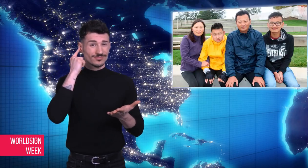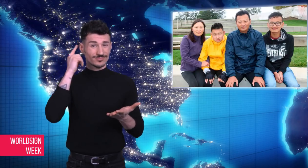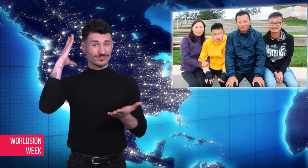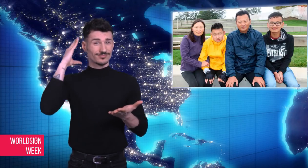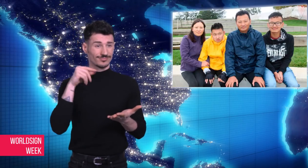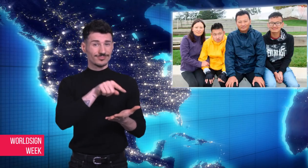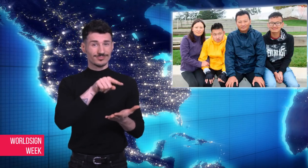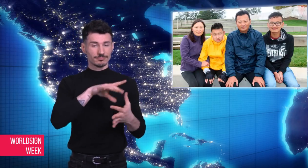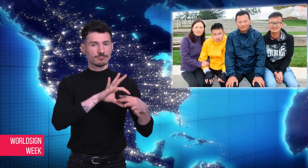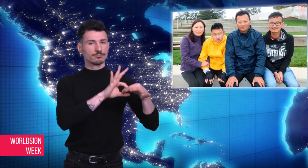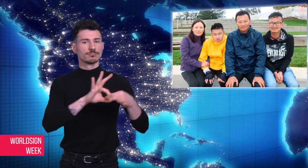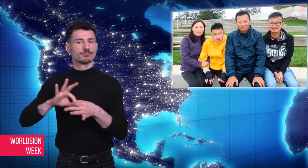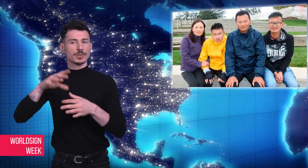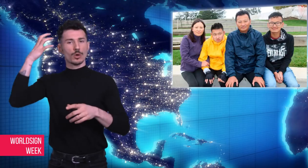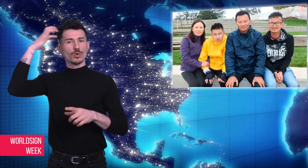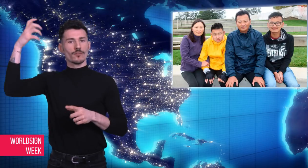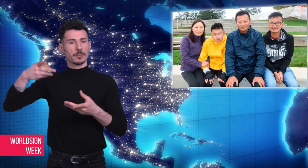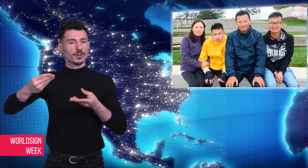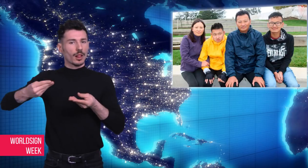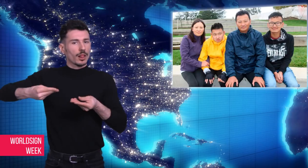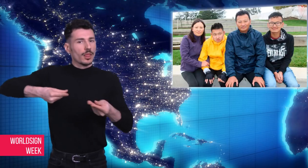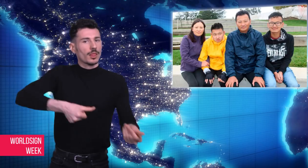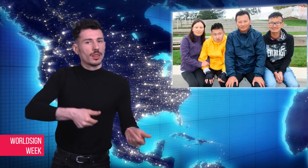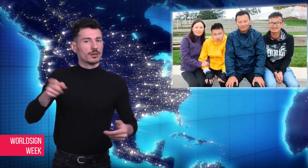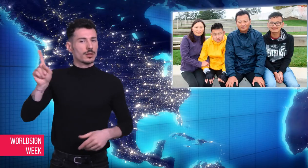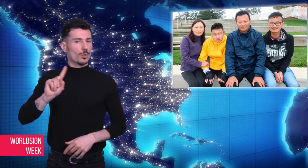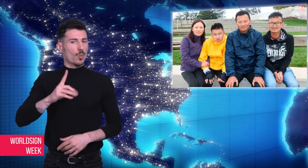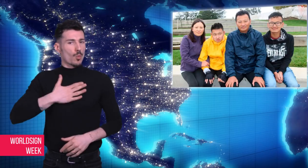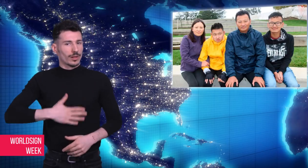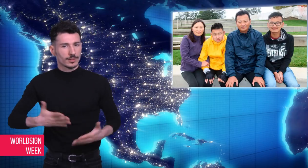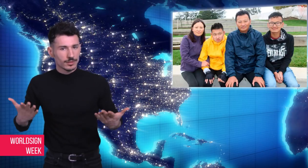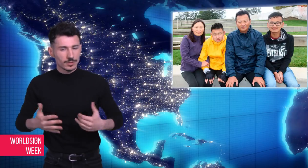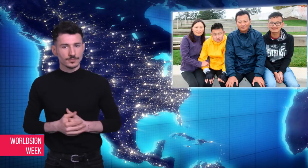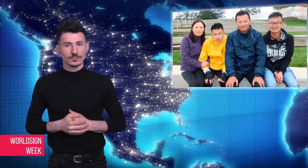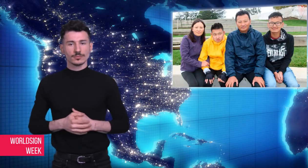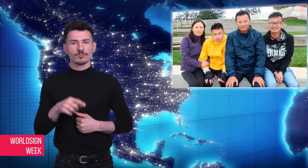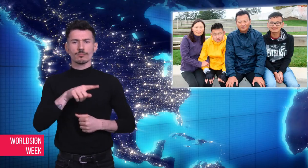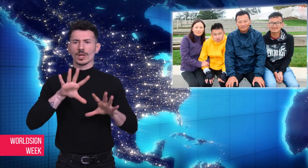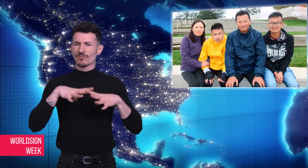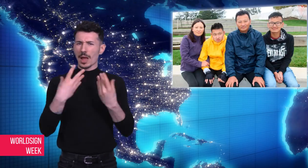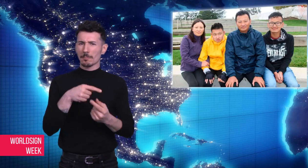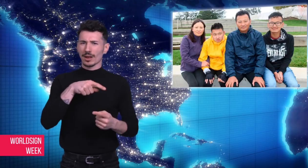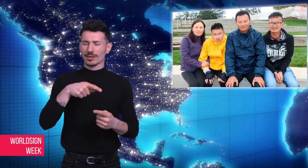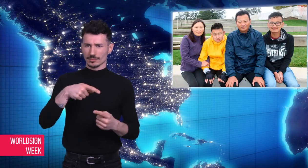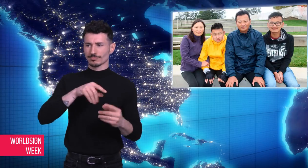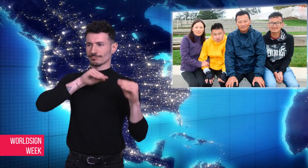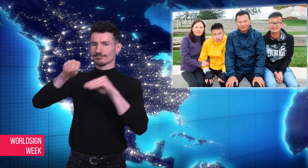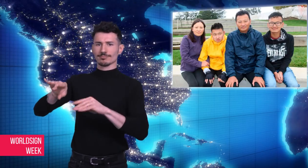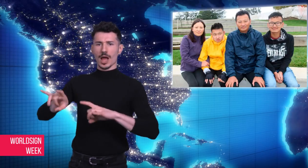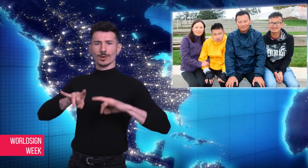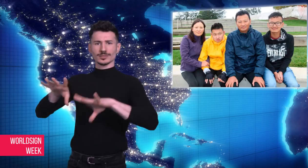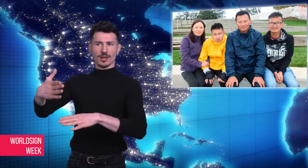Australia since 2012 and they thrived in the country since.